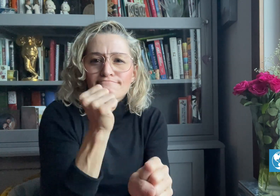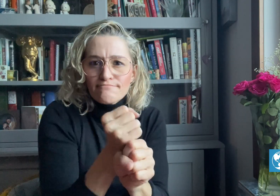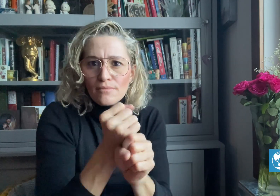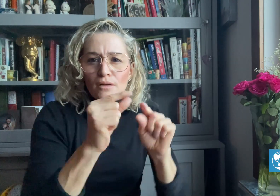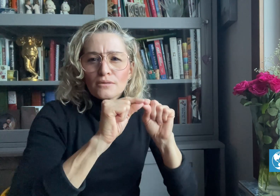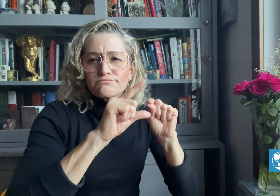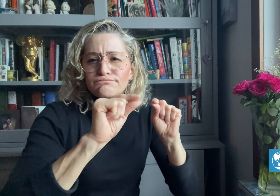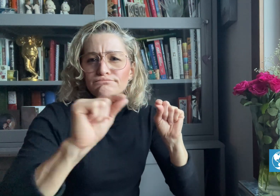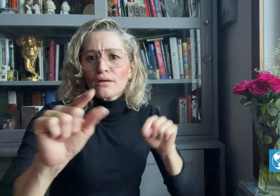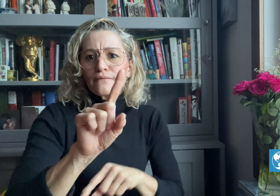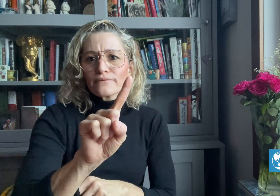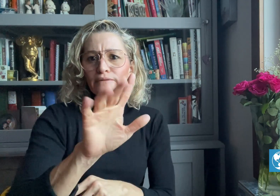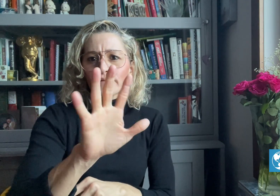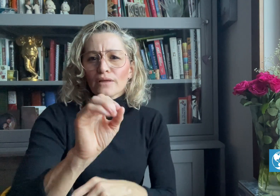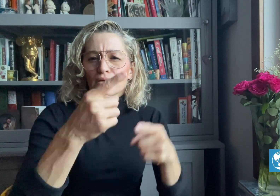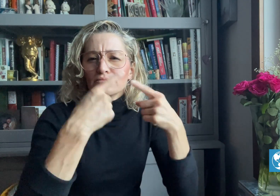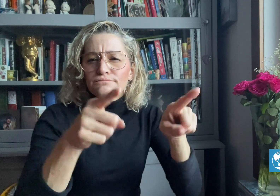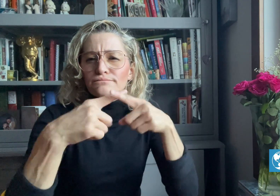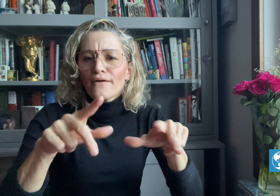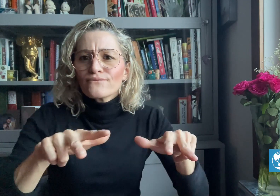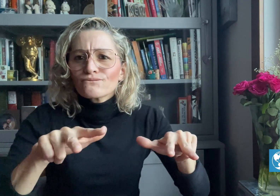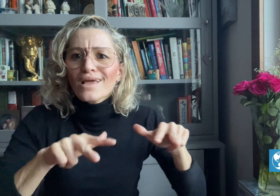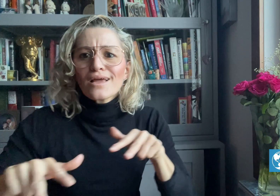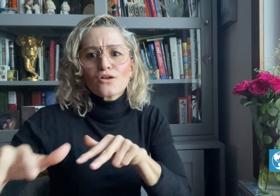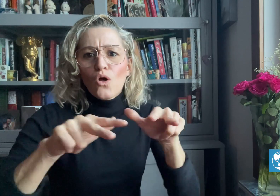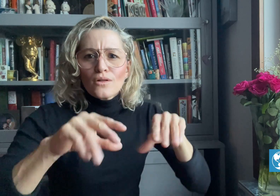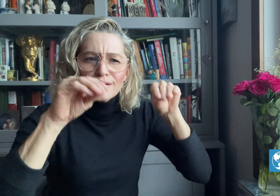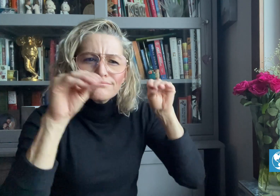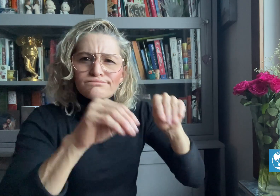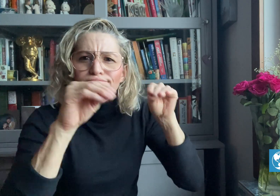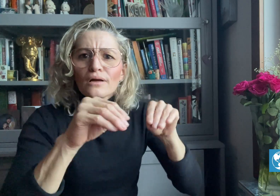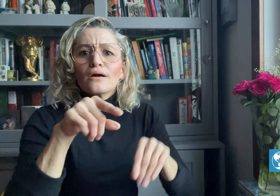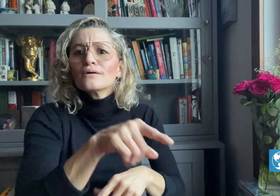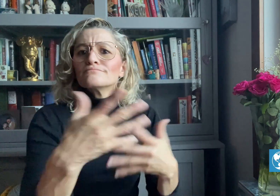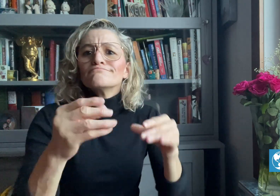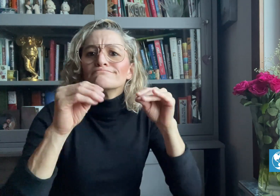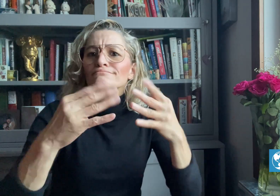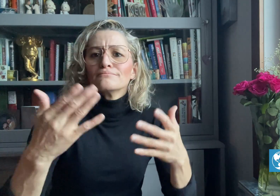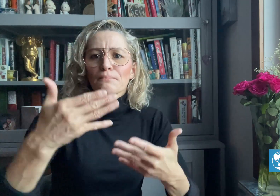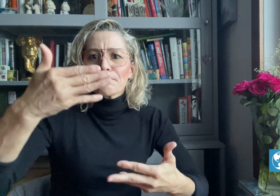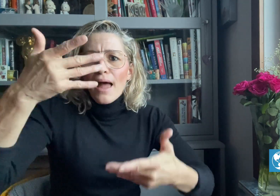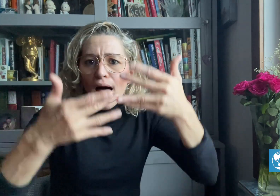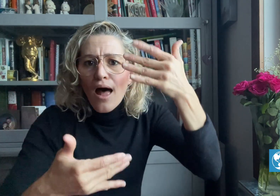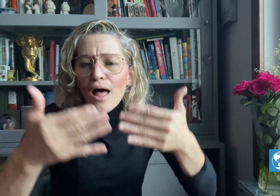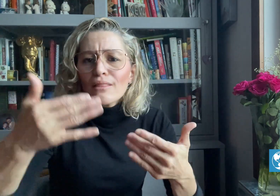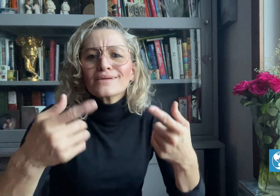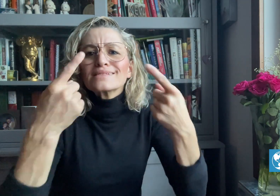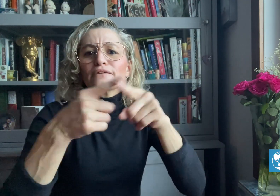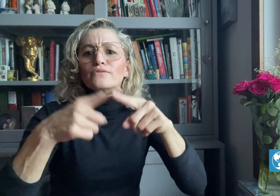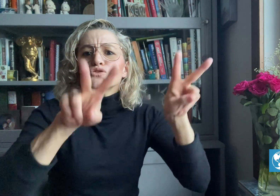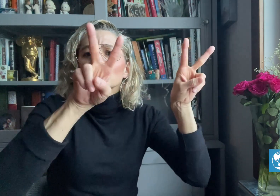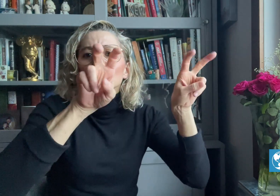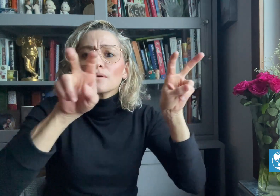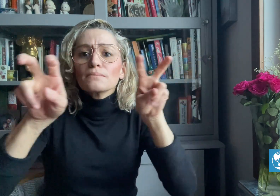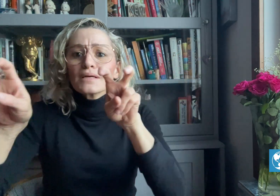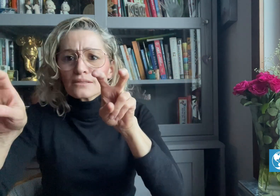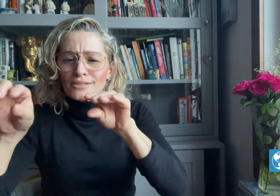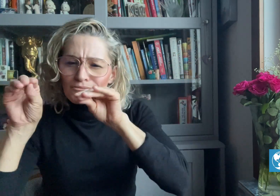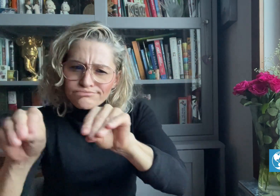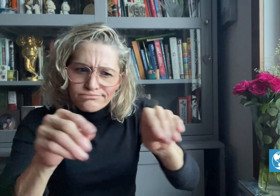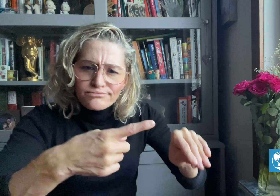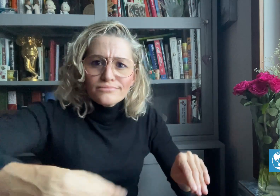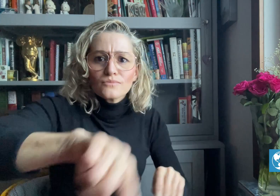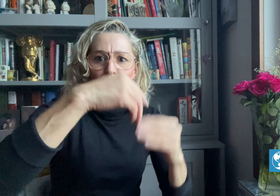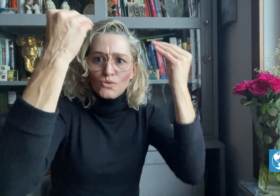subjects for students that were developed together with thousands